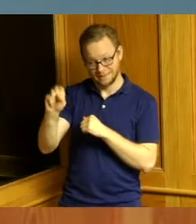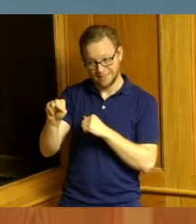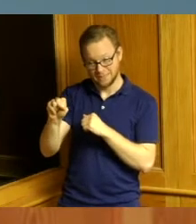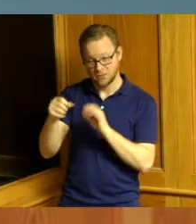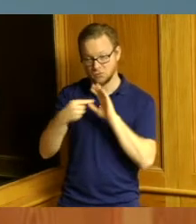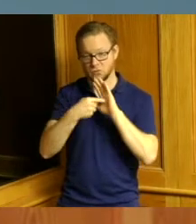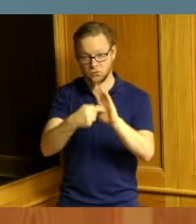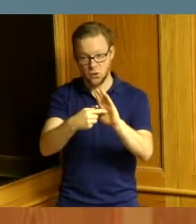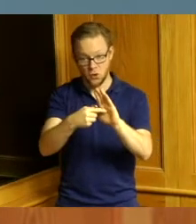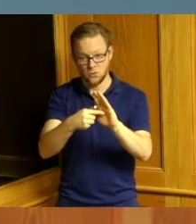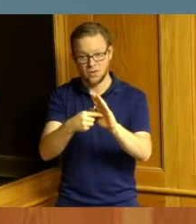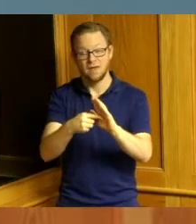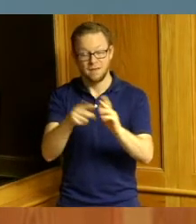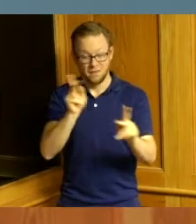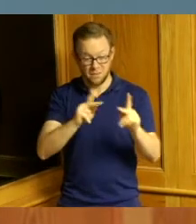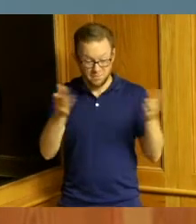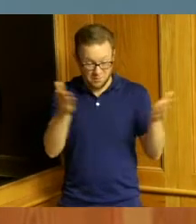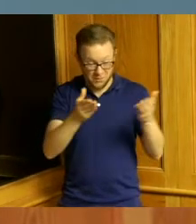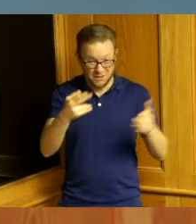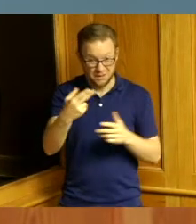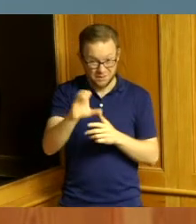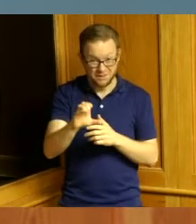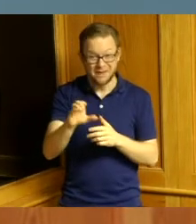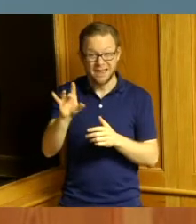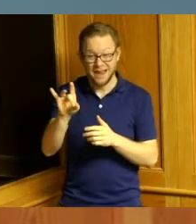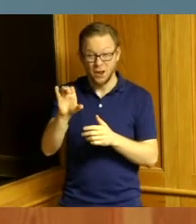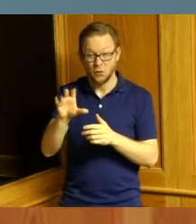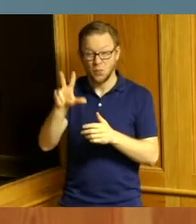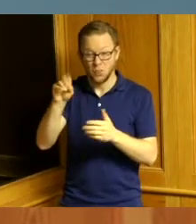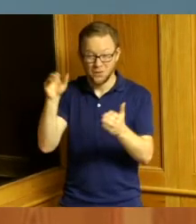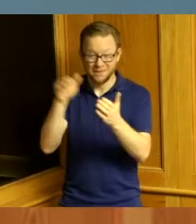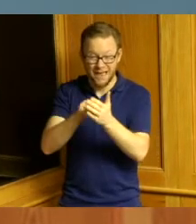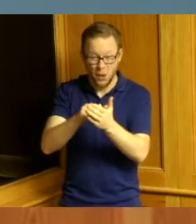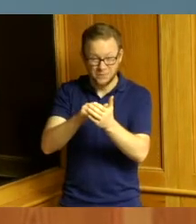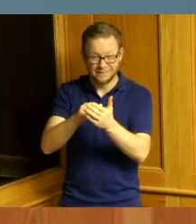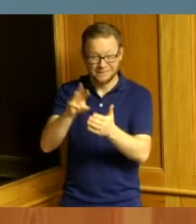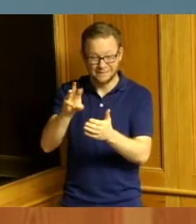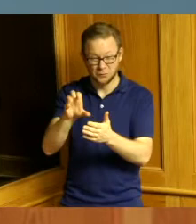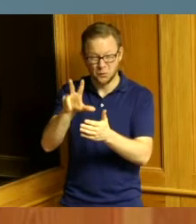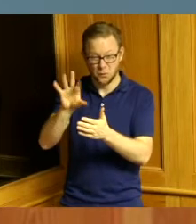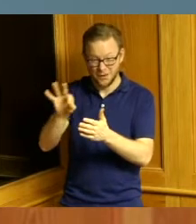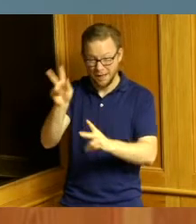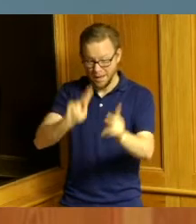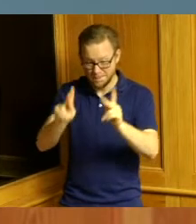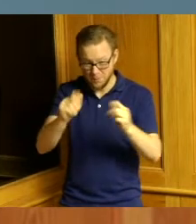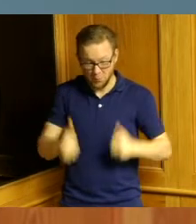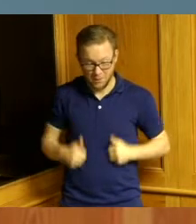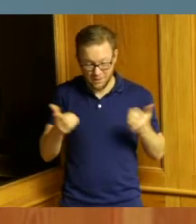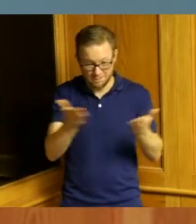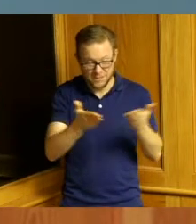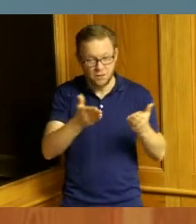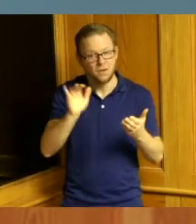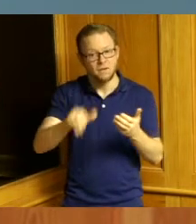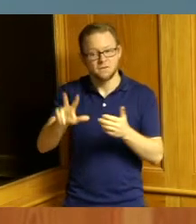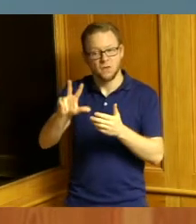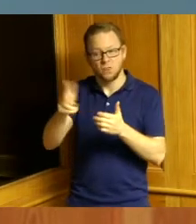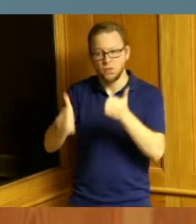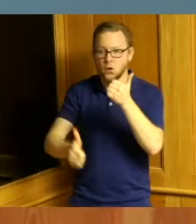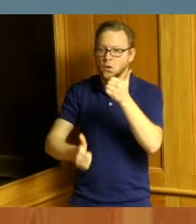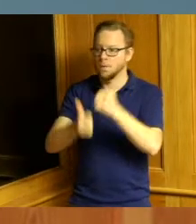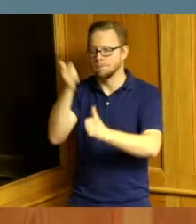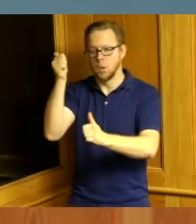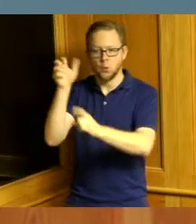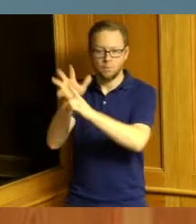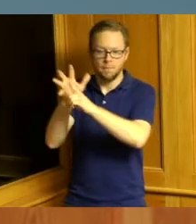830,639 citizens making us the third most populous county in the state of Ohio and I want to give